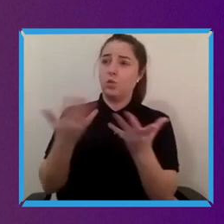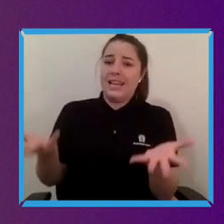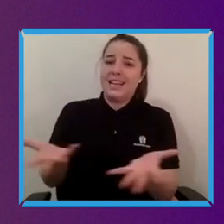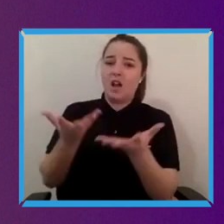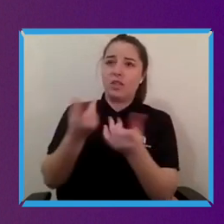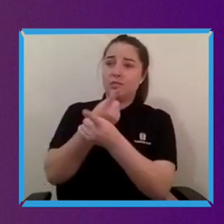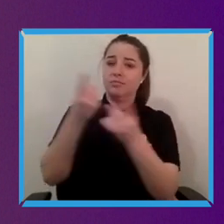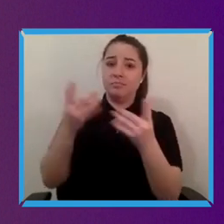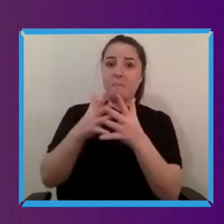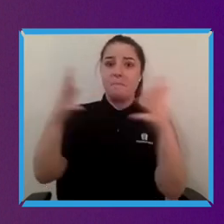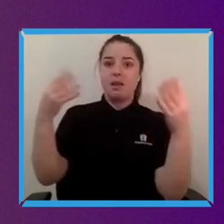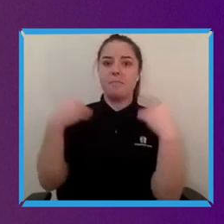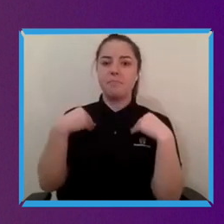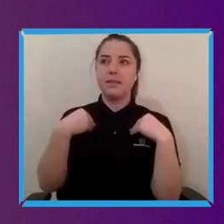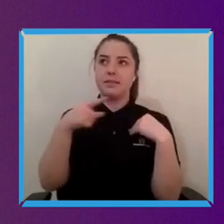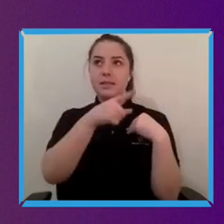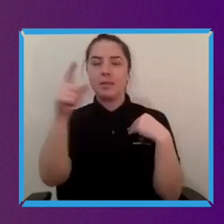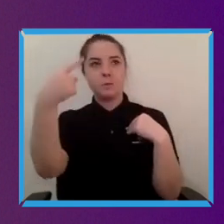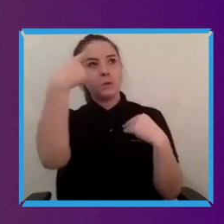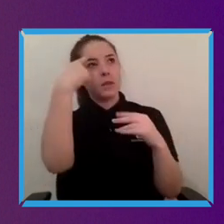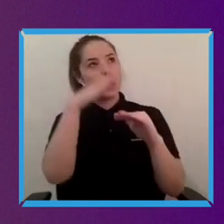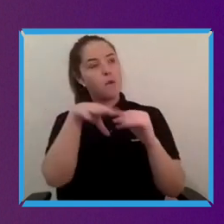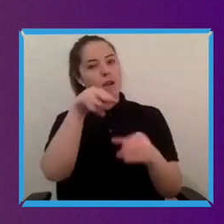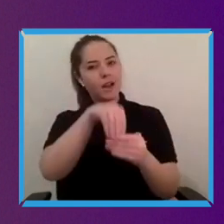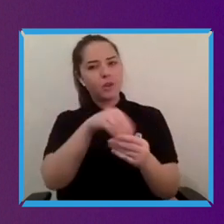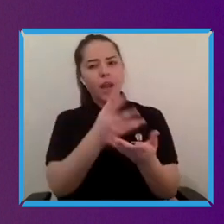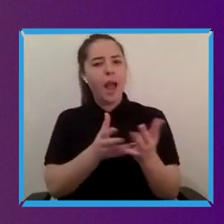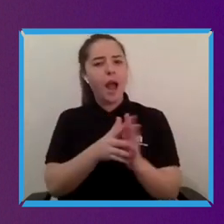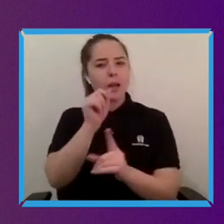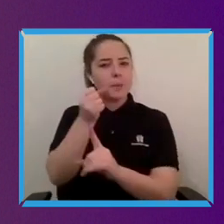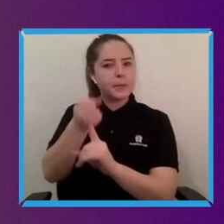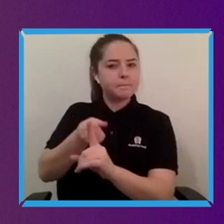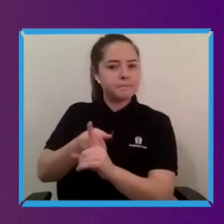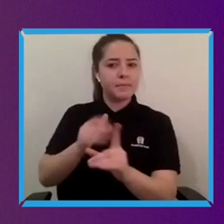not just inclusion but also the technology that can go along with